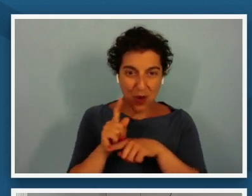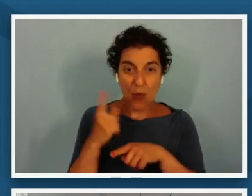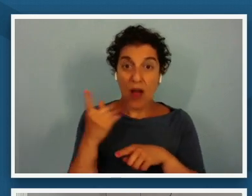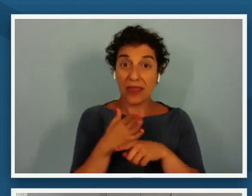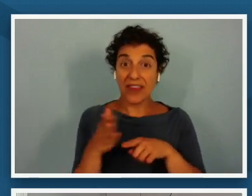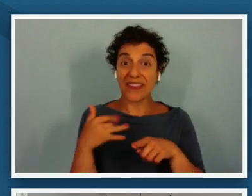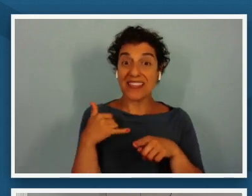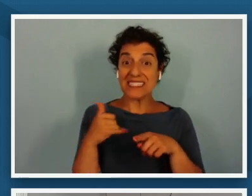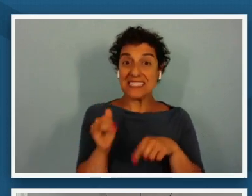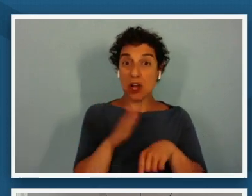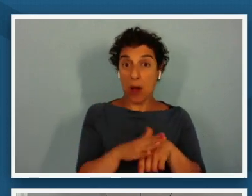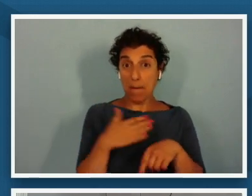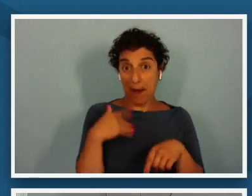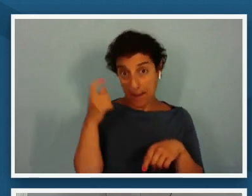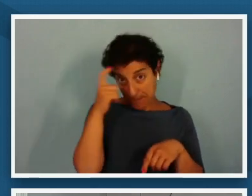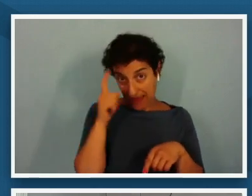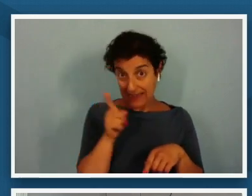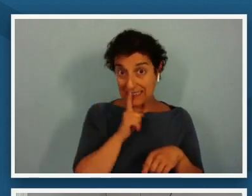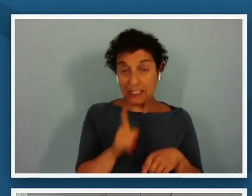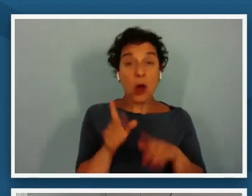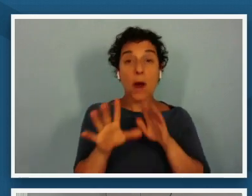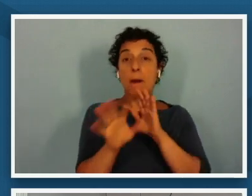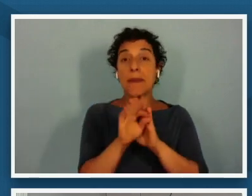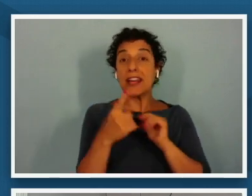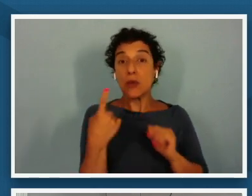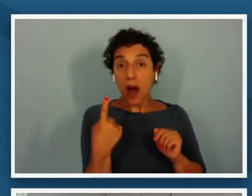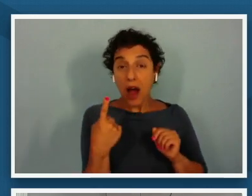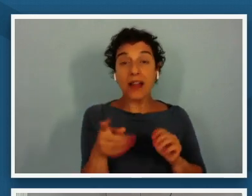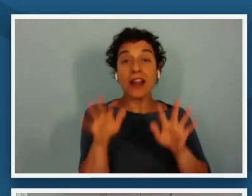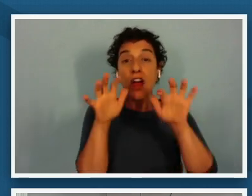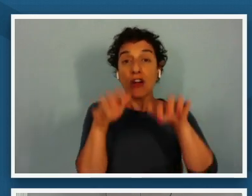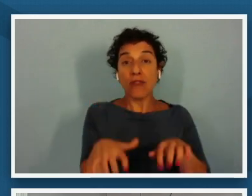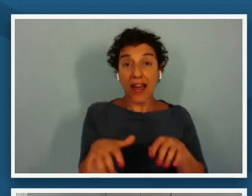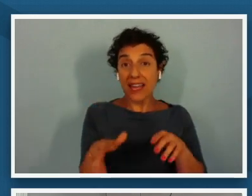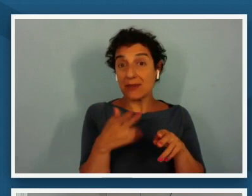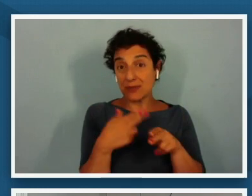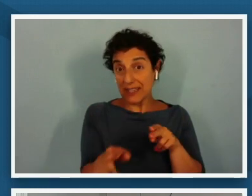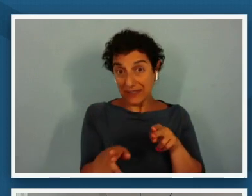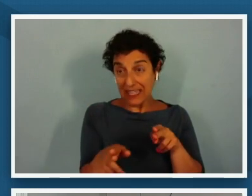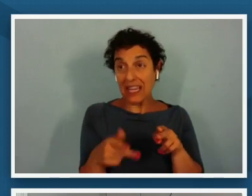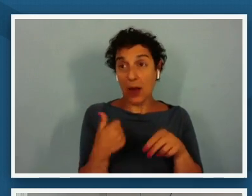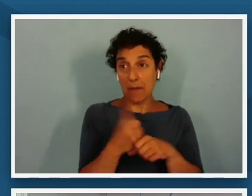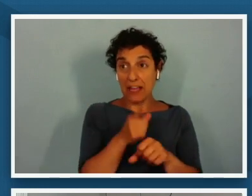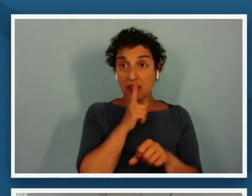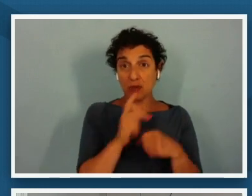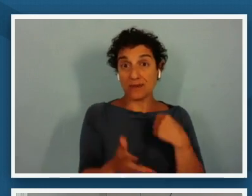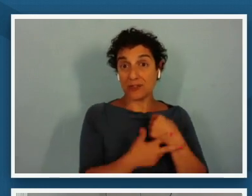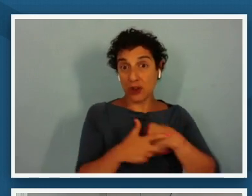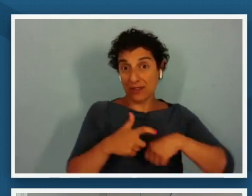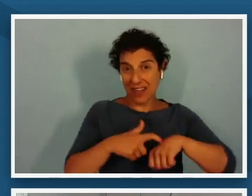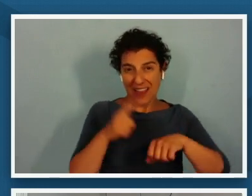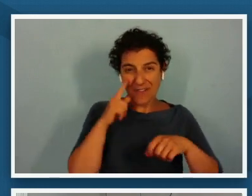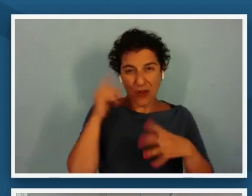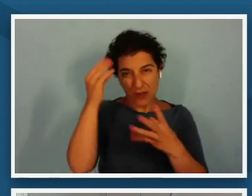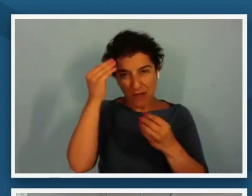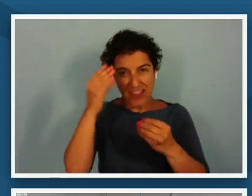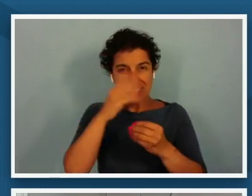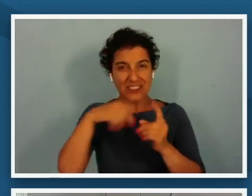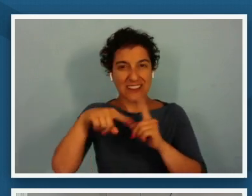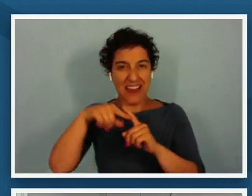is blank so choose one write briefly about it i want to make sure we conserve time for the reflection and q a which is